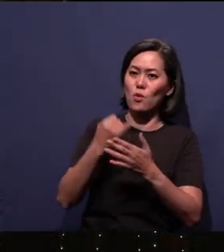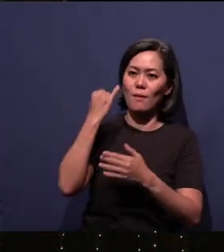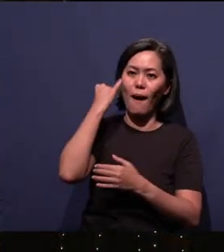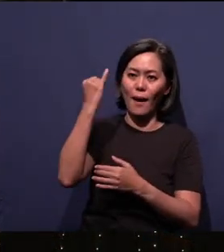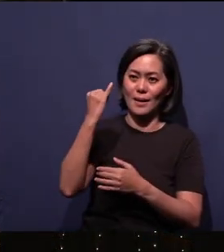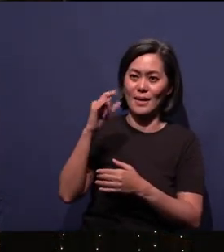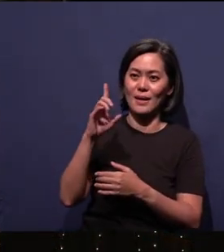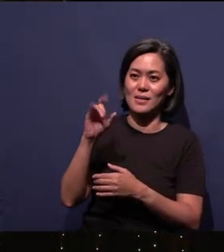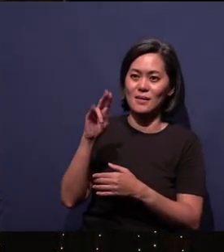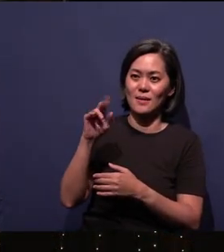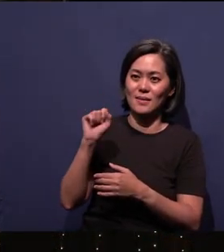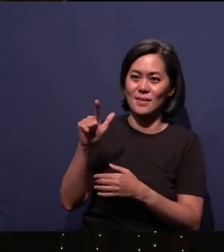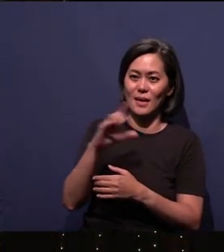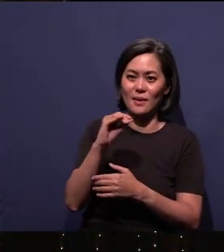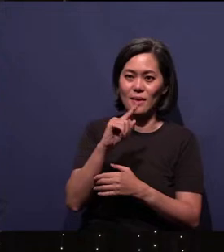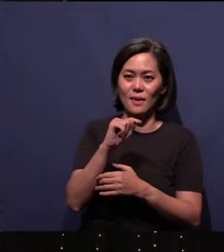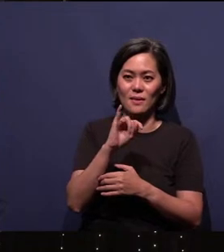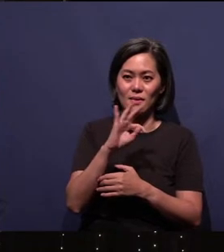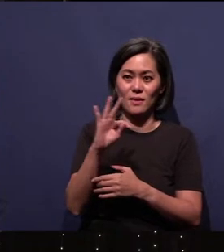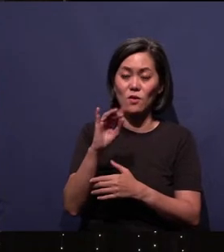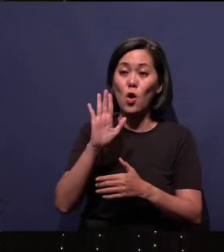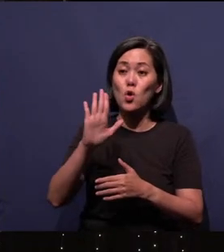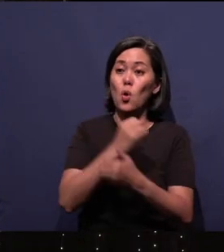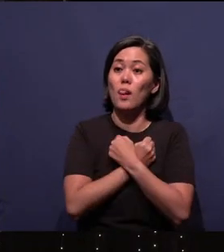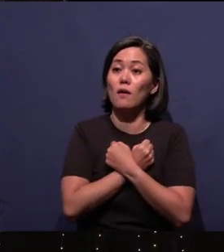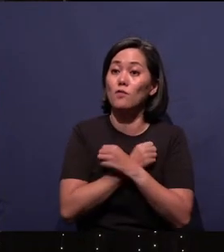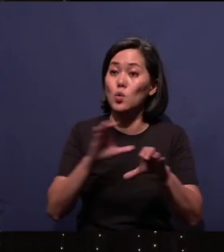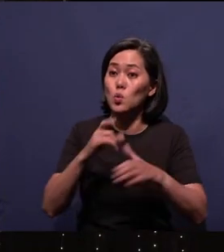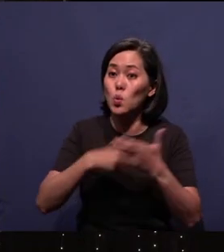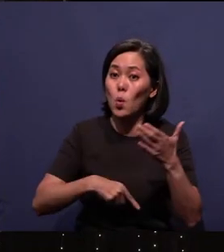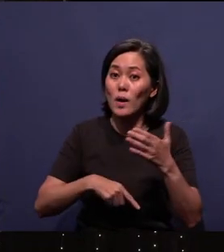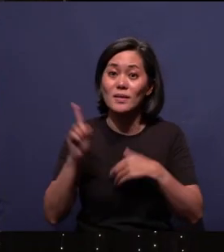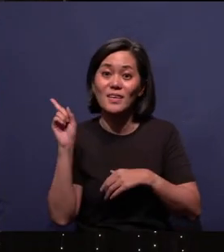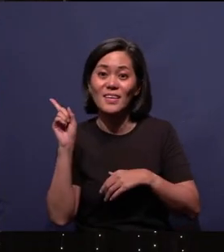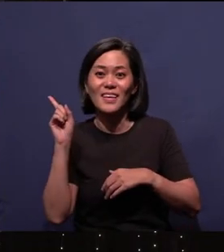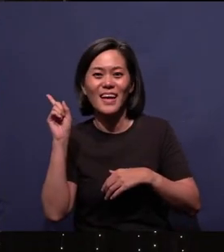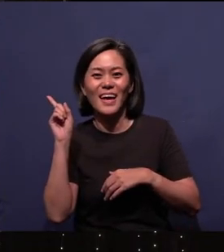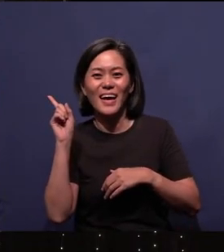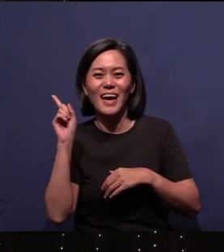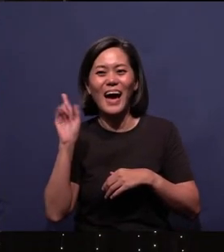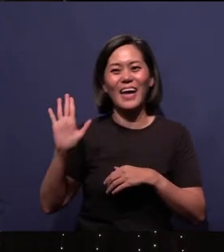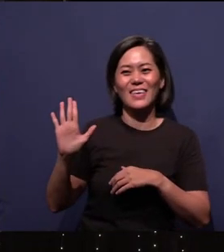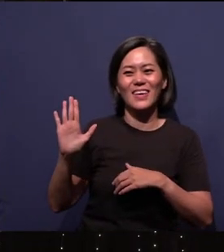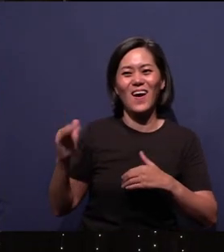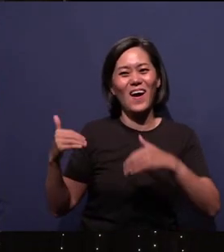Okay, so for Your Love, what do you guys do, okay? One, two, Your Love, ah.